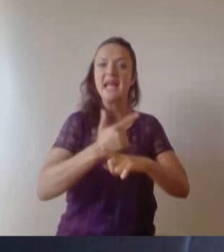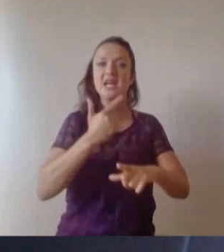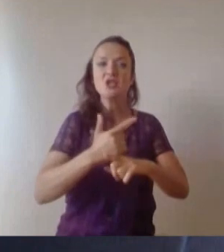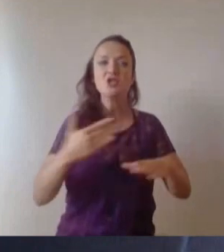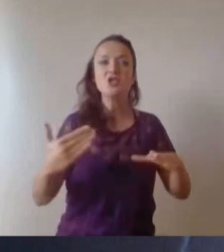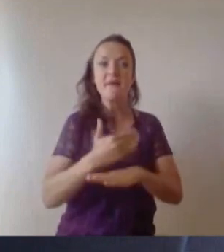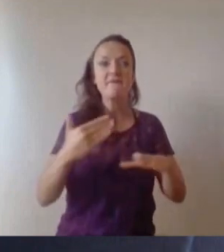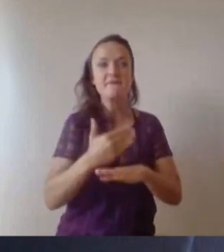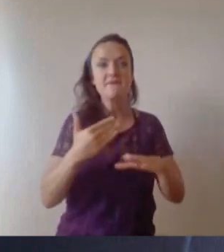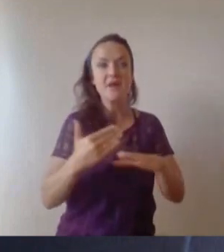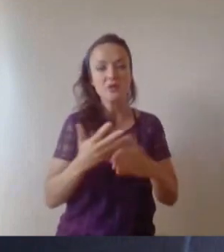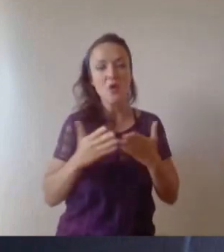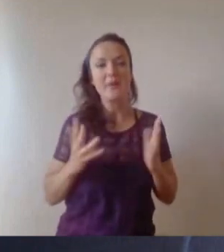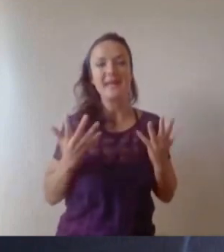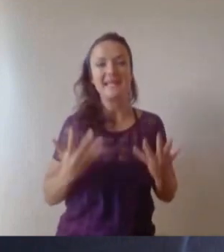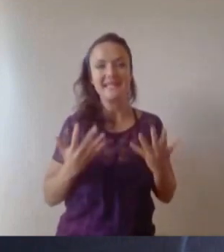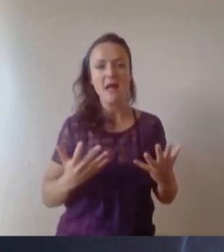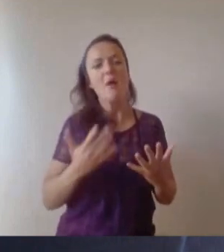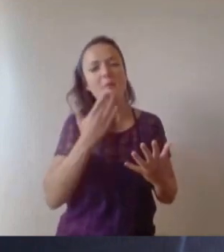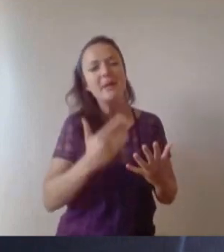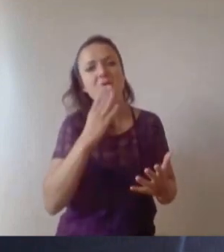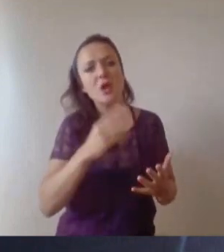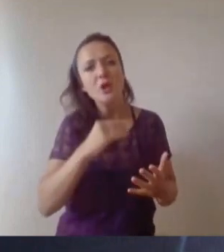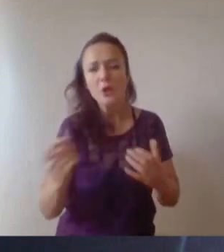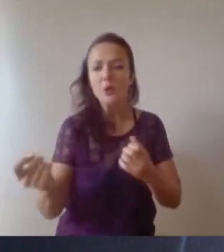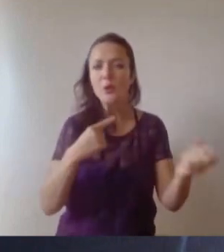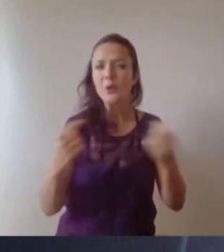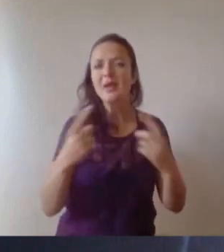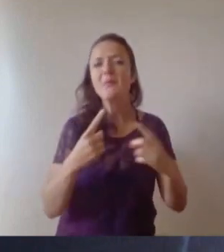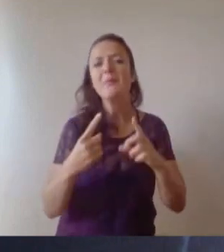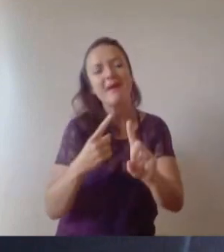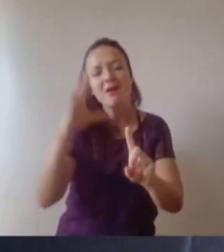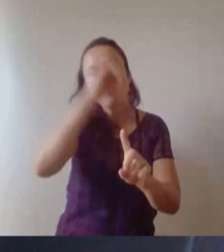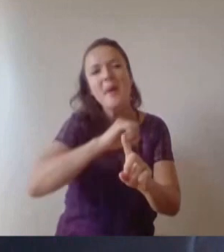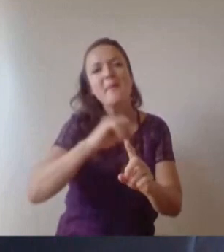but please use it responsibly and remember this is a celebration event.